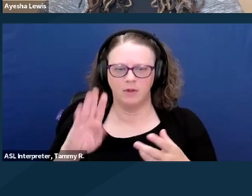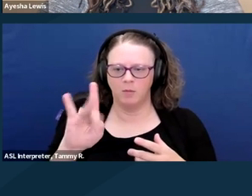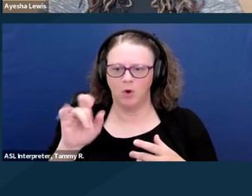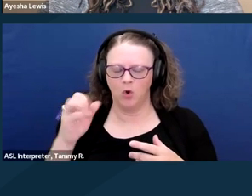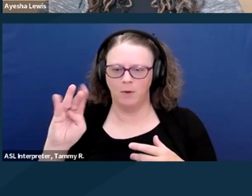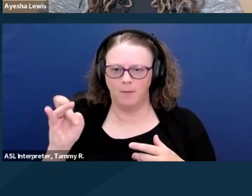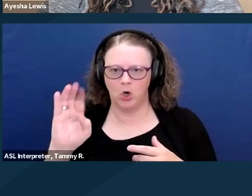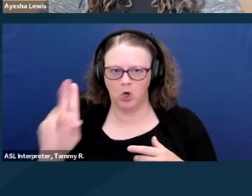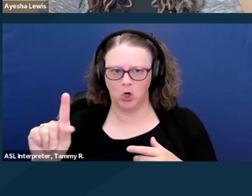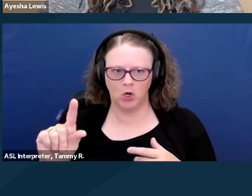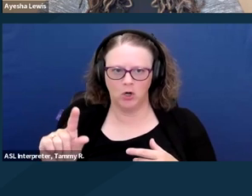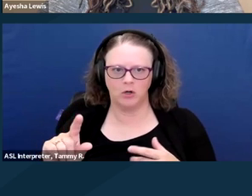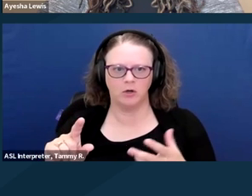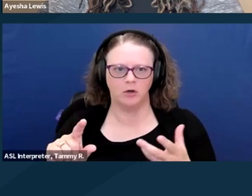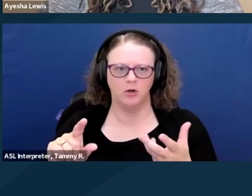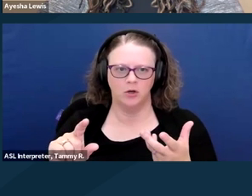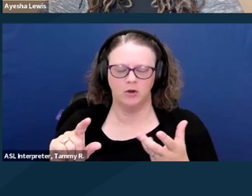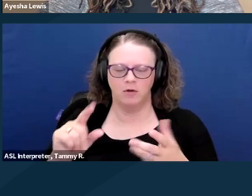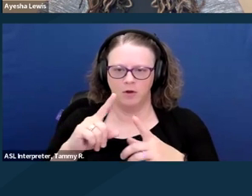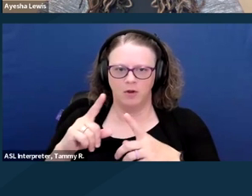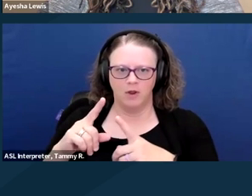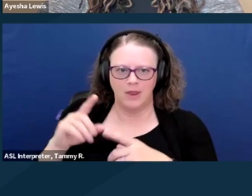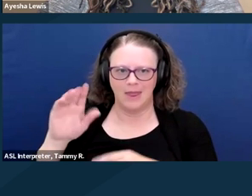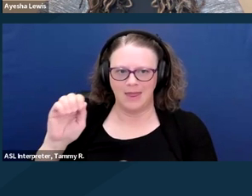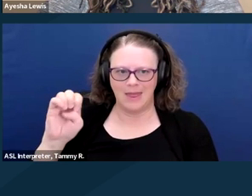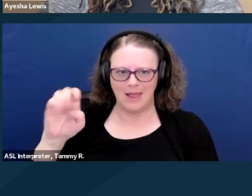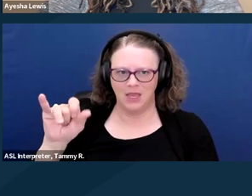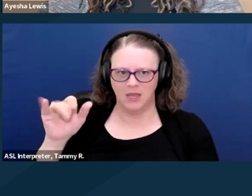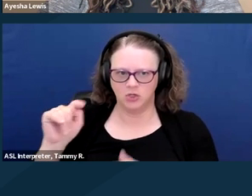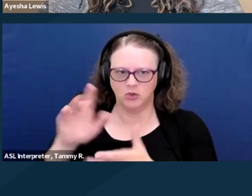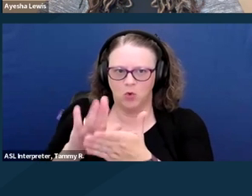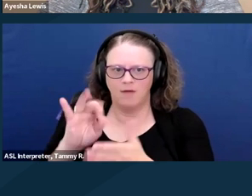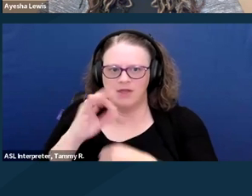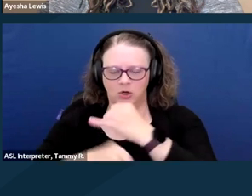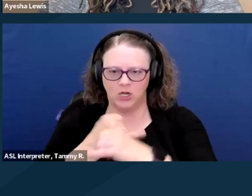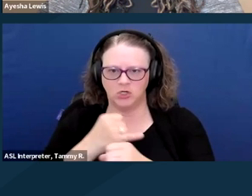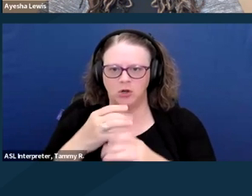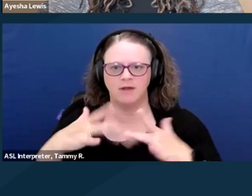It's been a true pleasure to partner with Darcy in this work. Thank you.